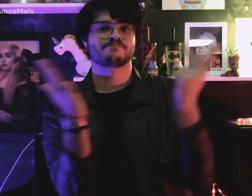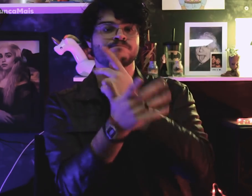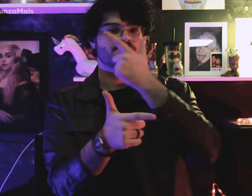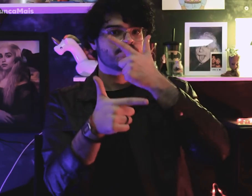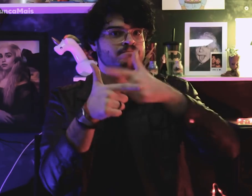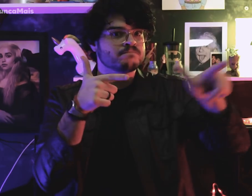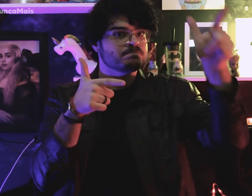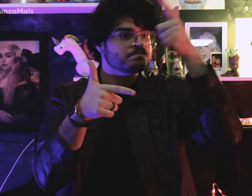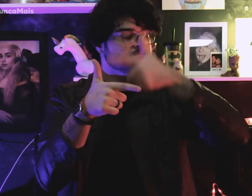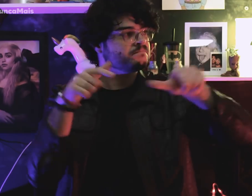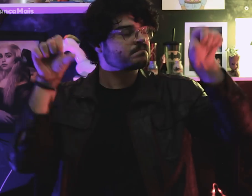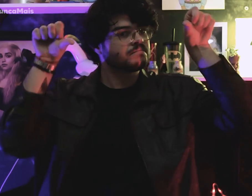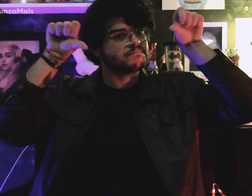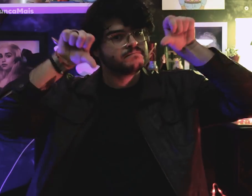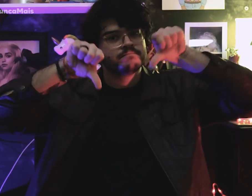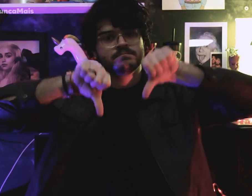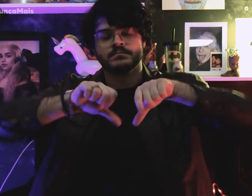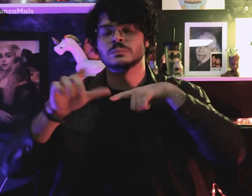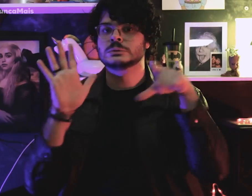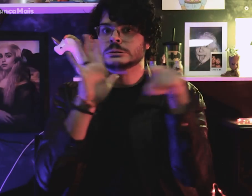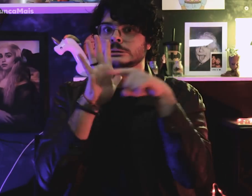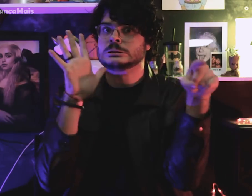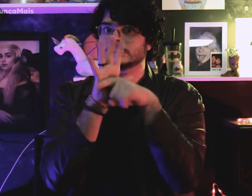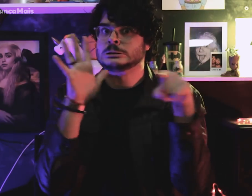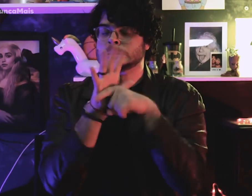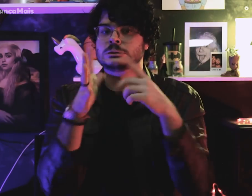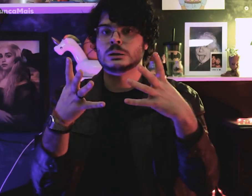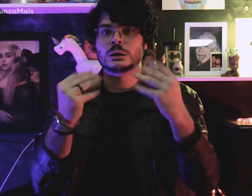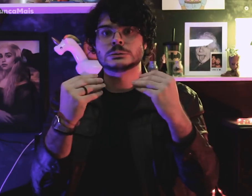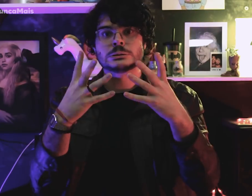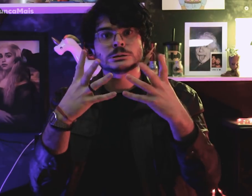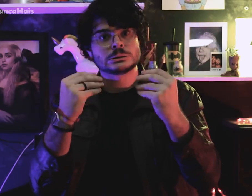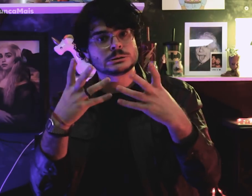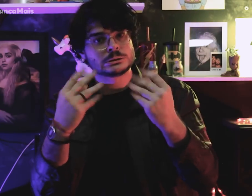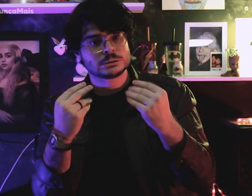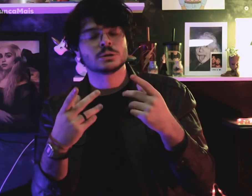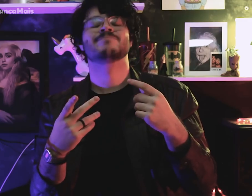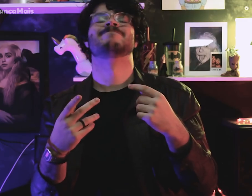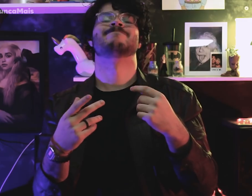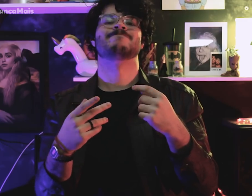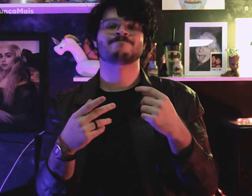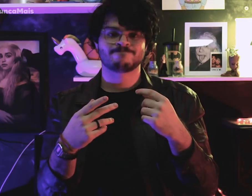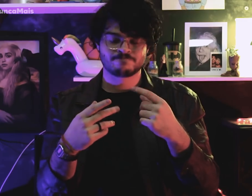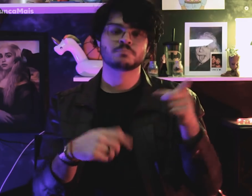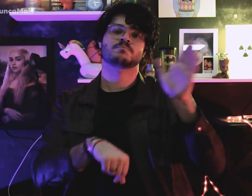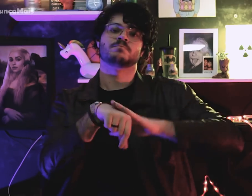as consequências negativas